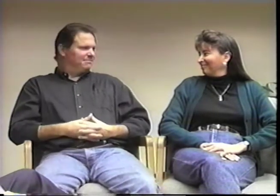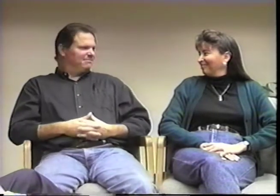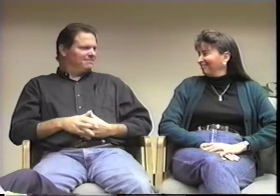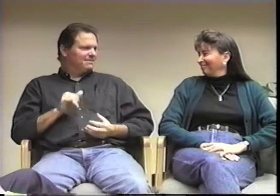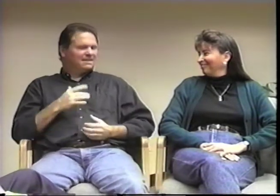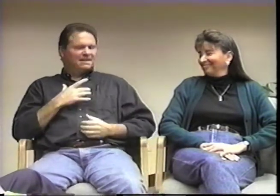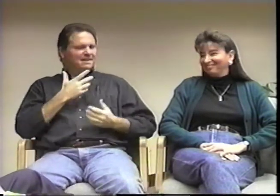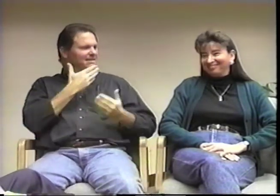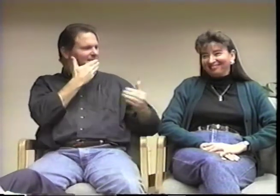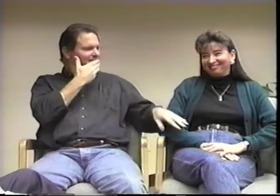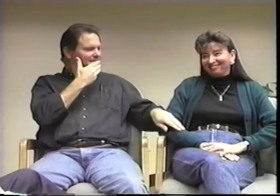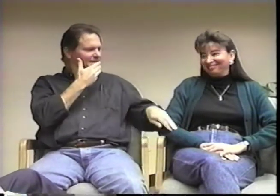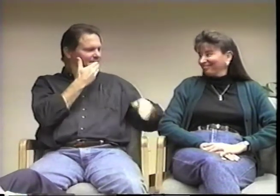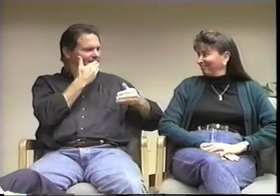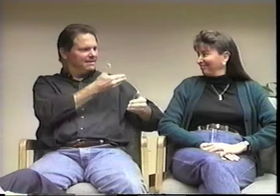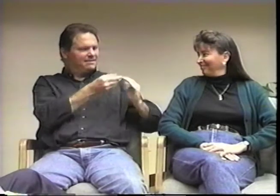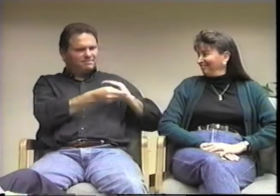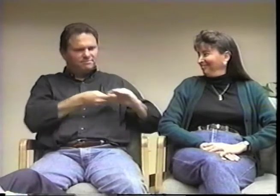Kimberly, thanks for reminding me of that.